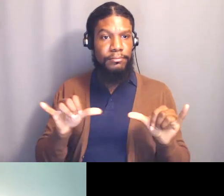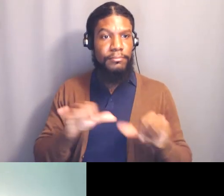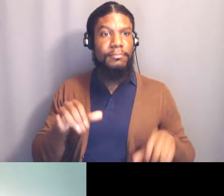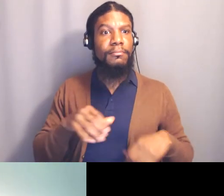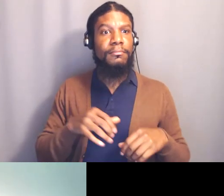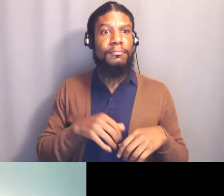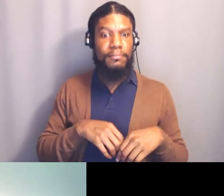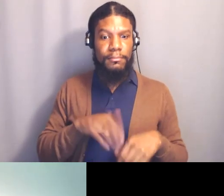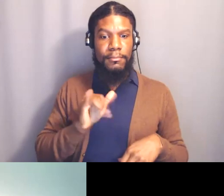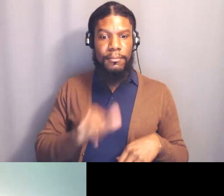Ashe! Ashe!